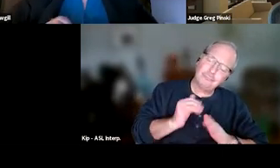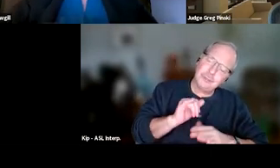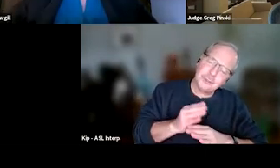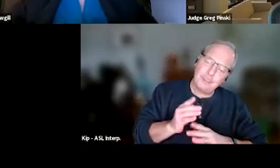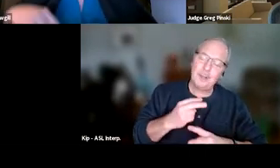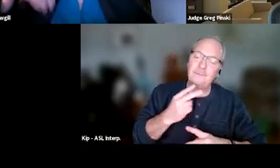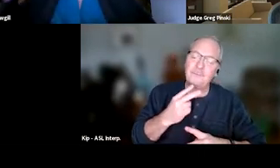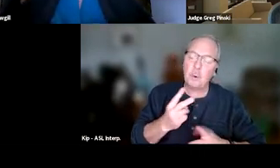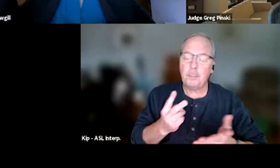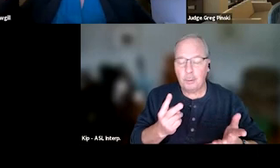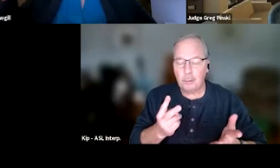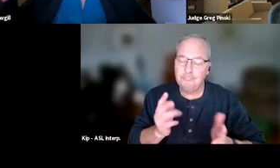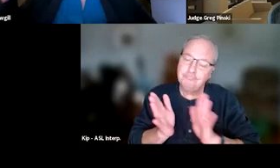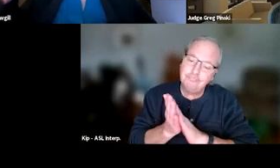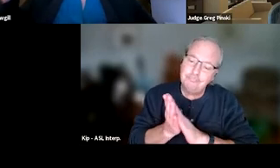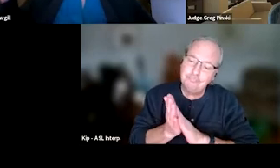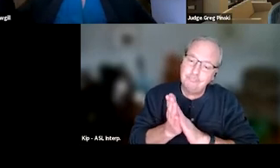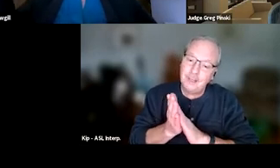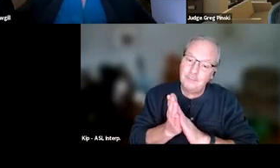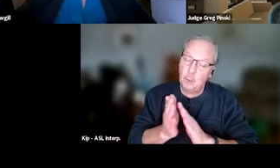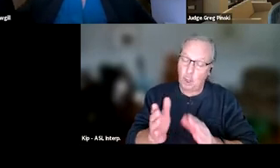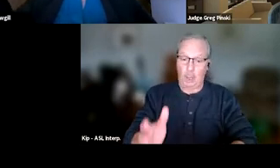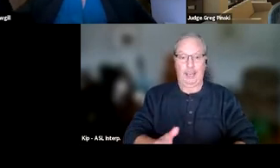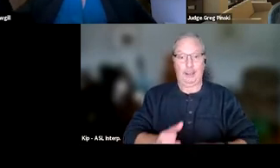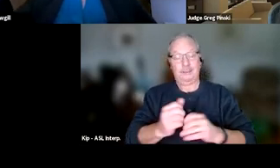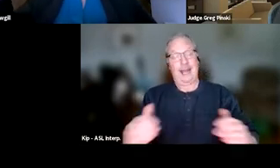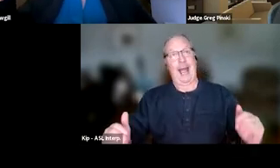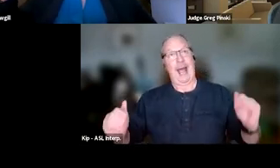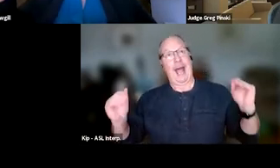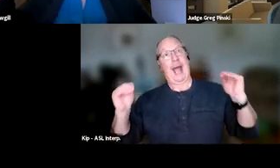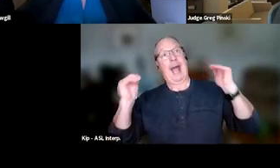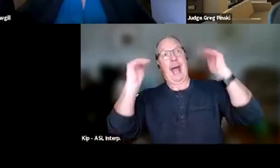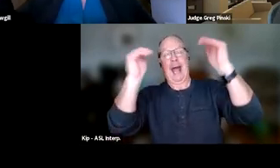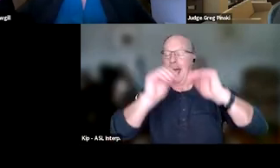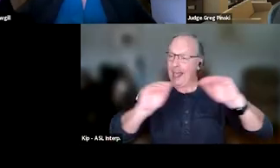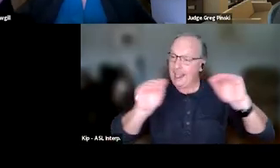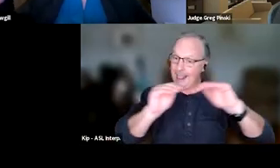But if they're able to reach a high level, a distal goal, and they succeeded at that, we wanna make a bigger deal of that,